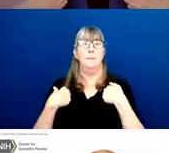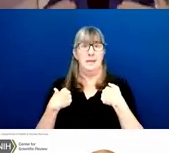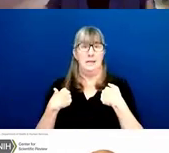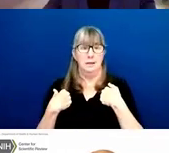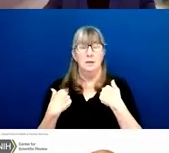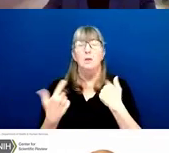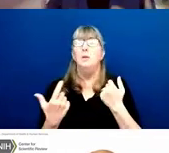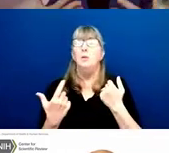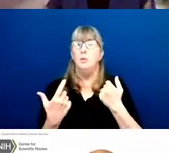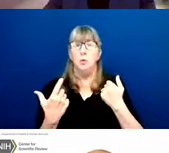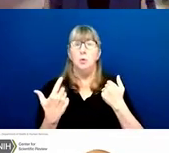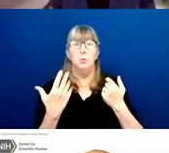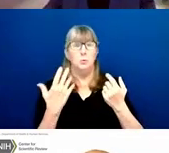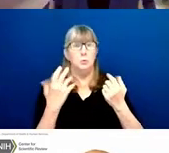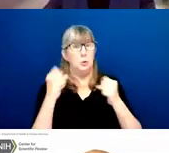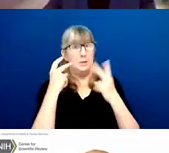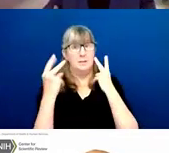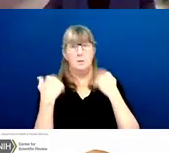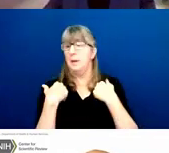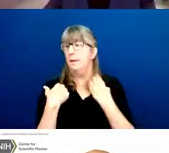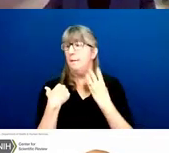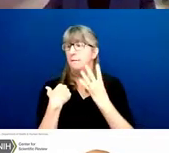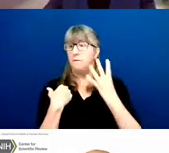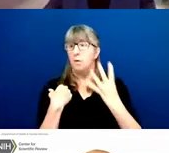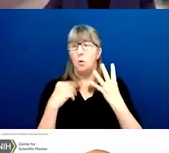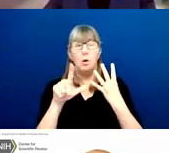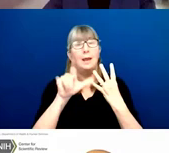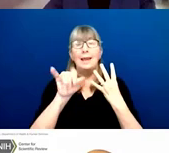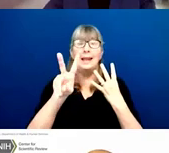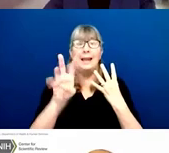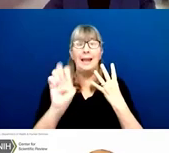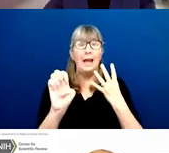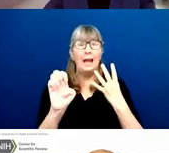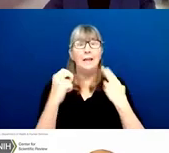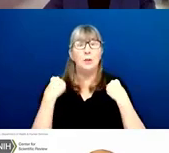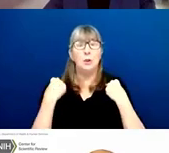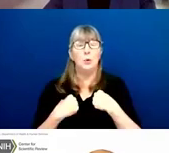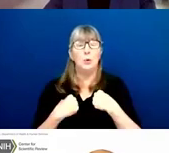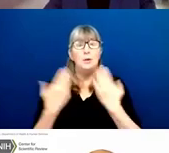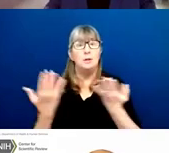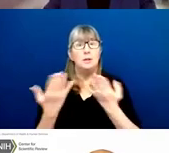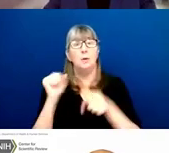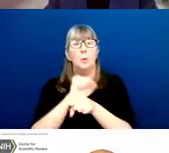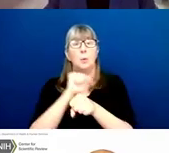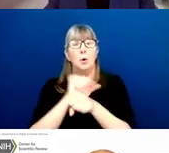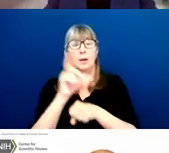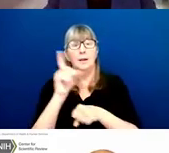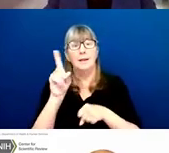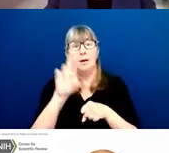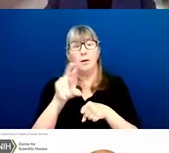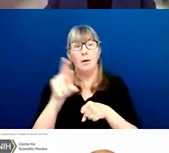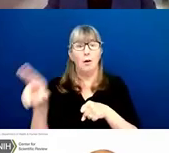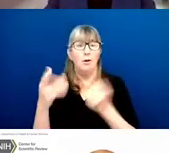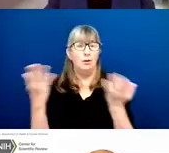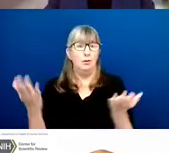we do have four live human beings who work at DRR and are on our presentation today.